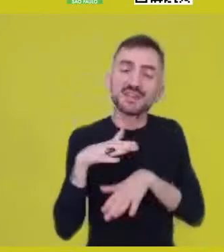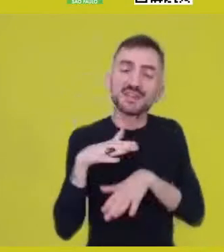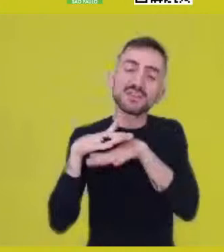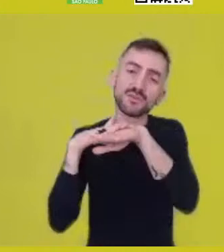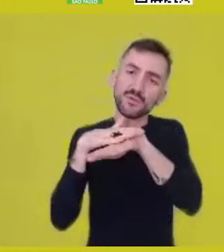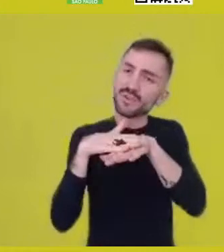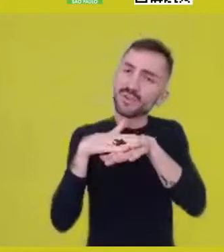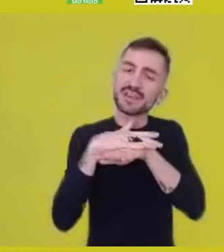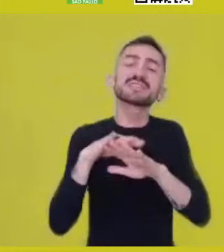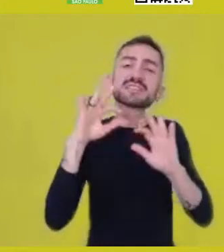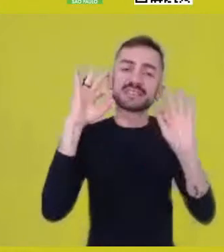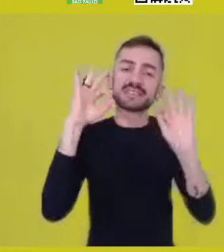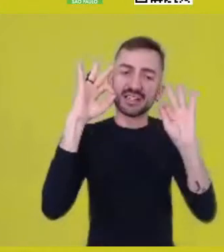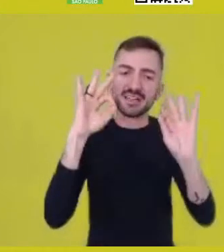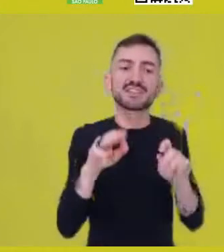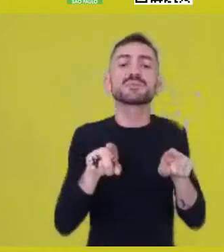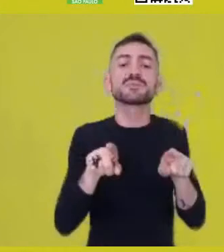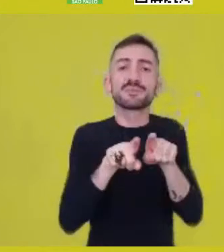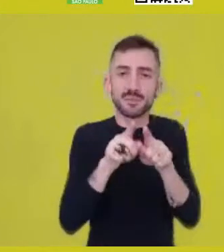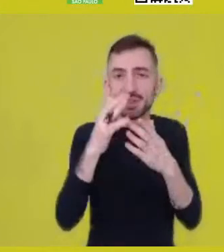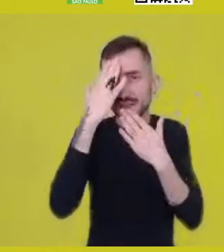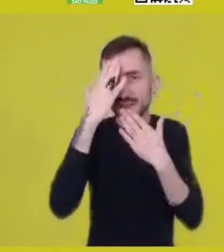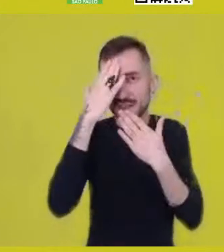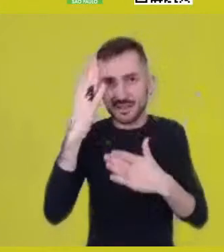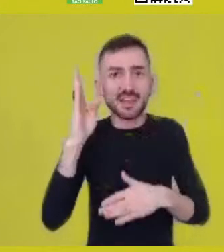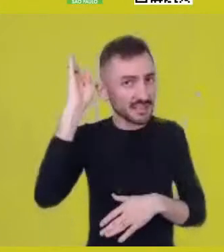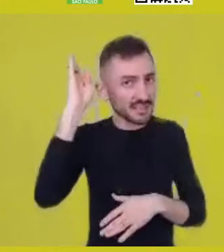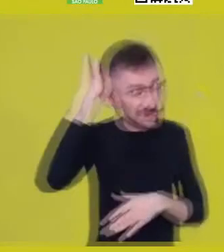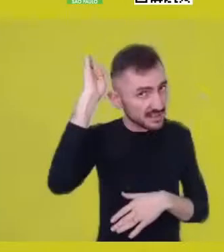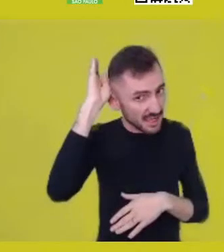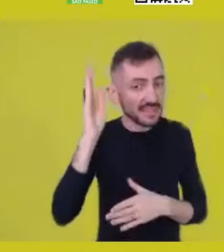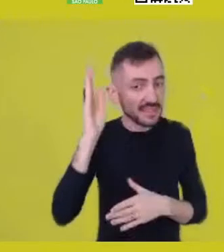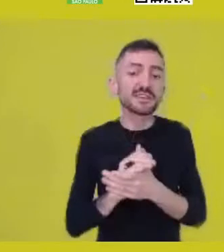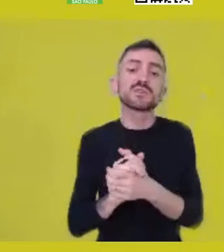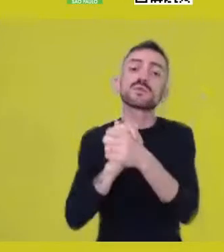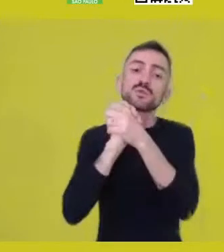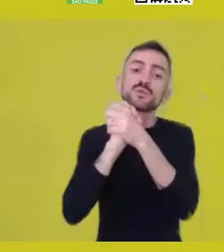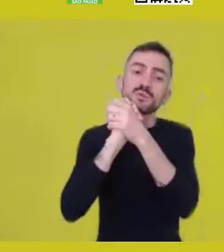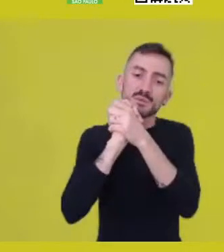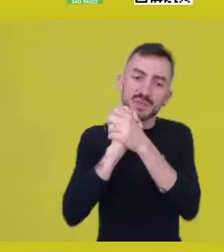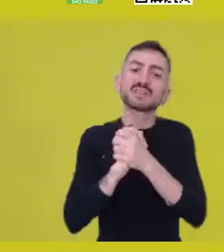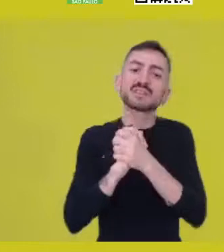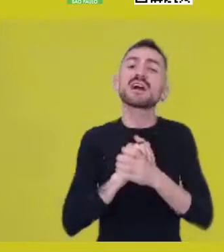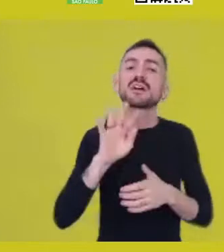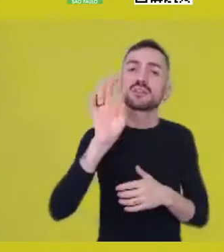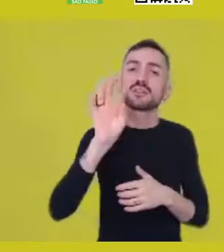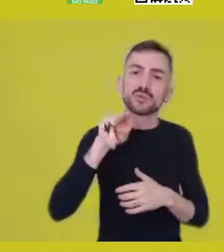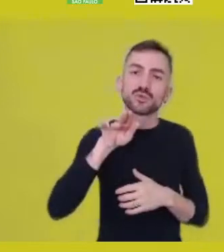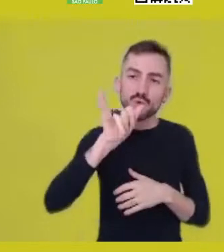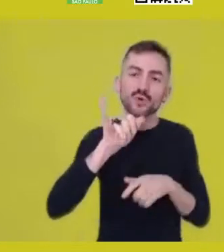thank Sérgio, say hi also to Tommy, the whole Sesc staff